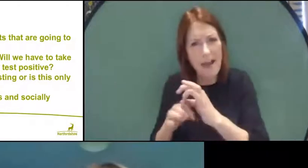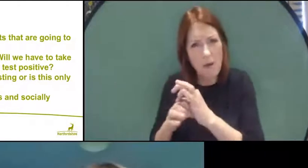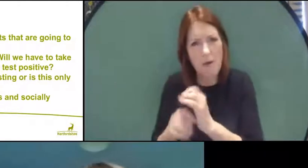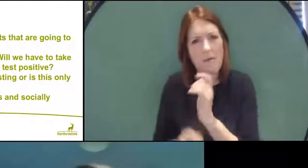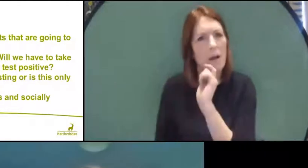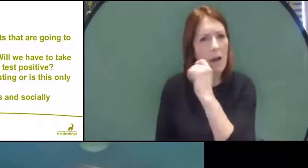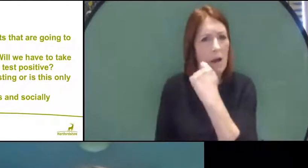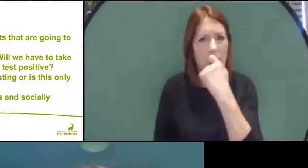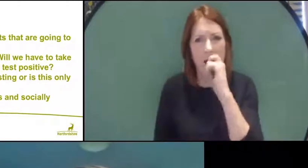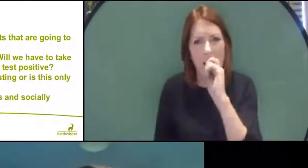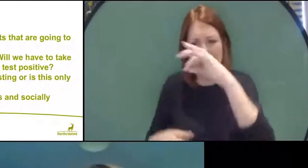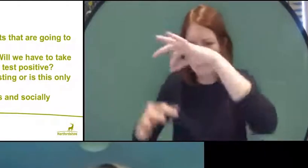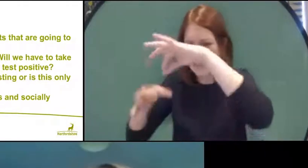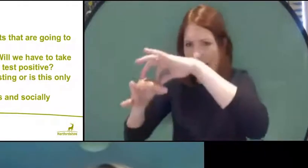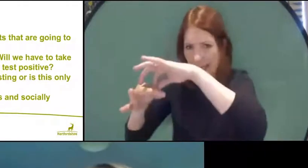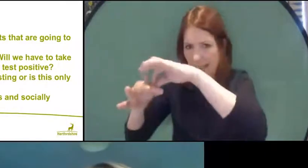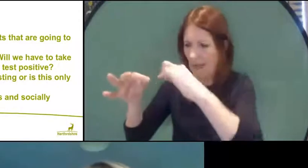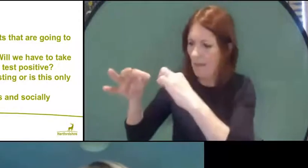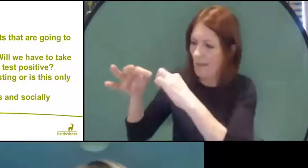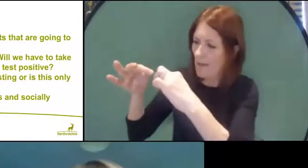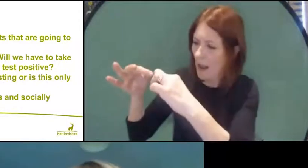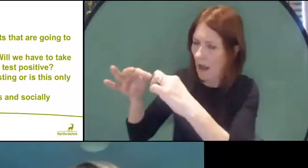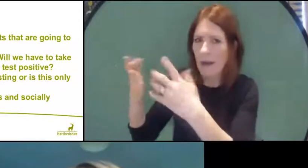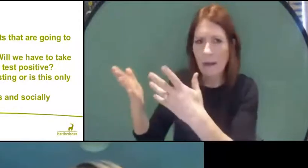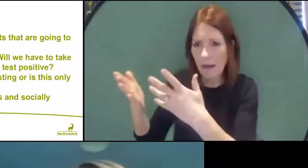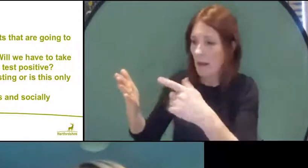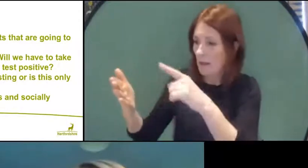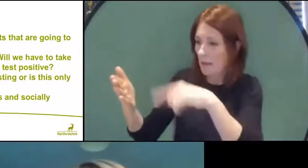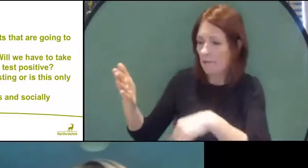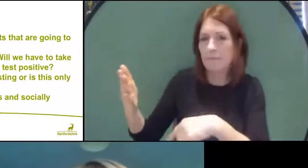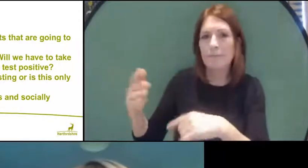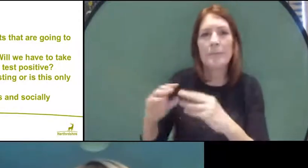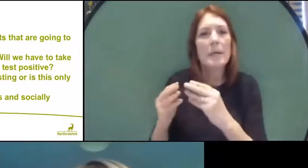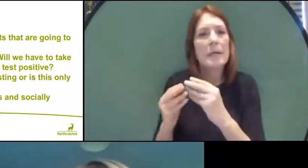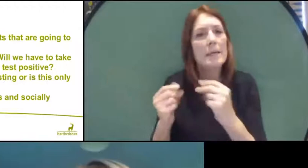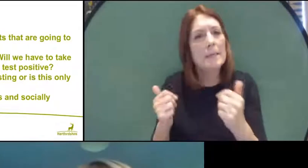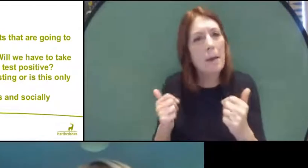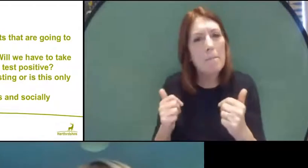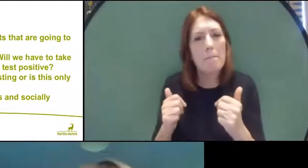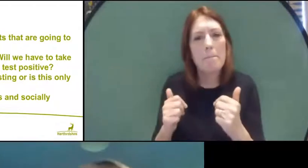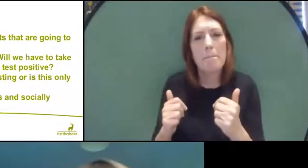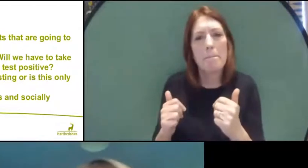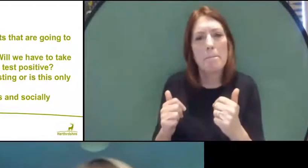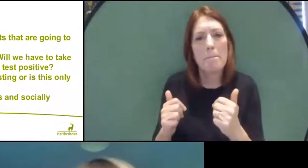and so some schools are asking you to go back to class while that develops.